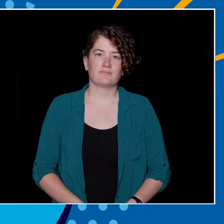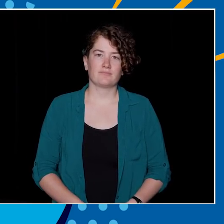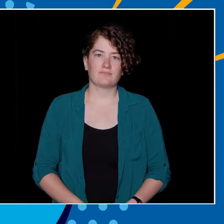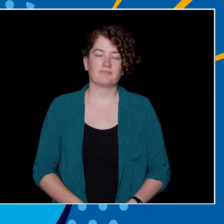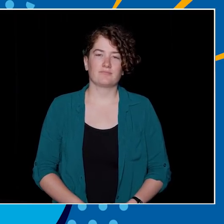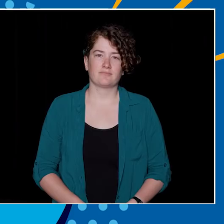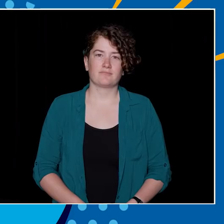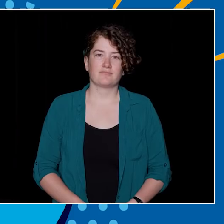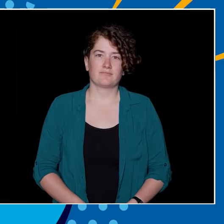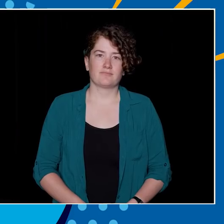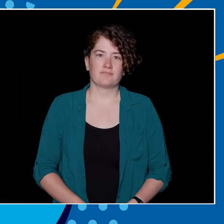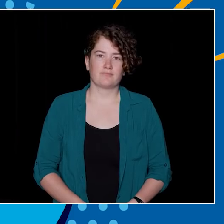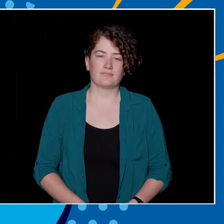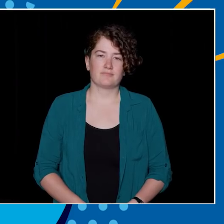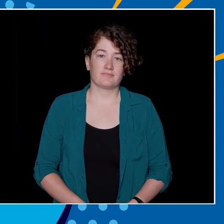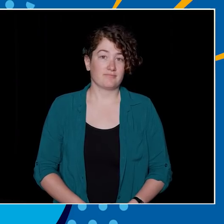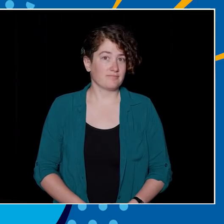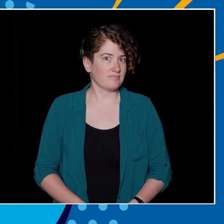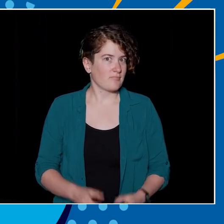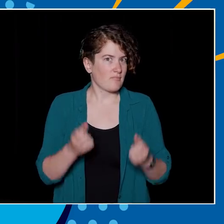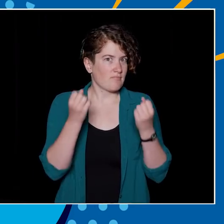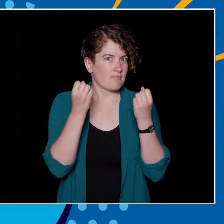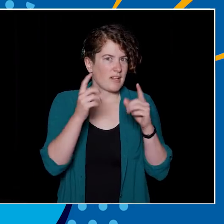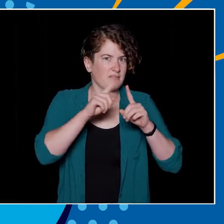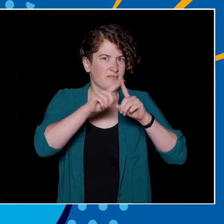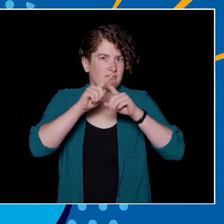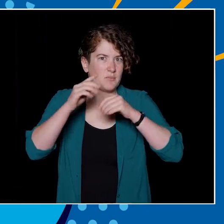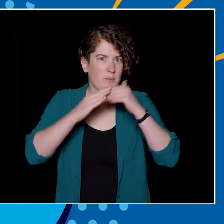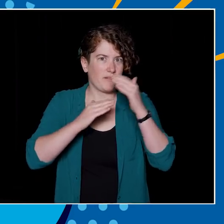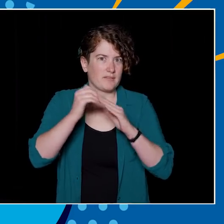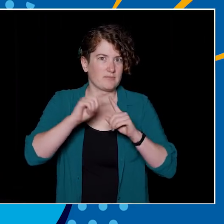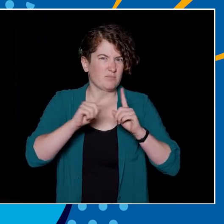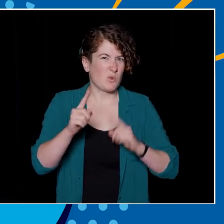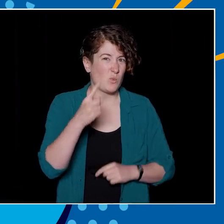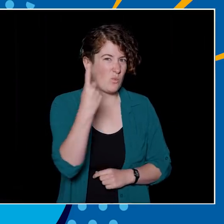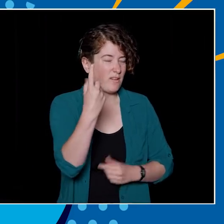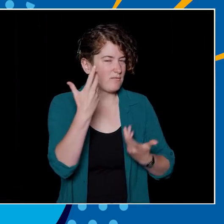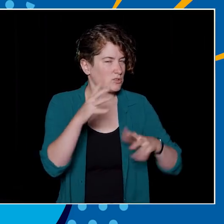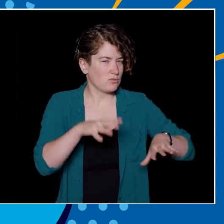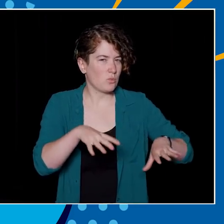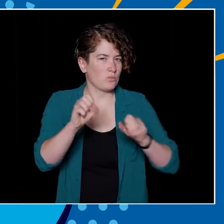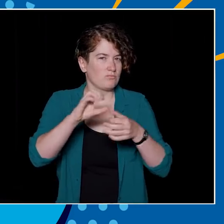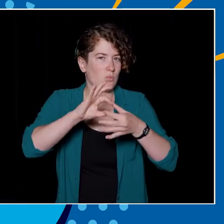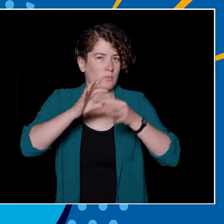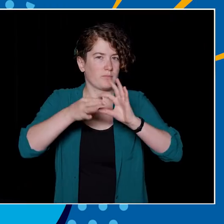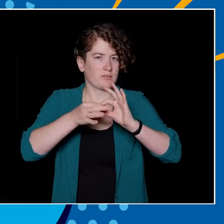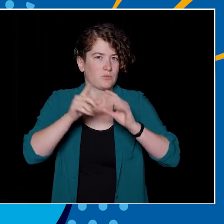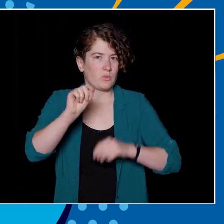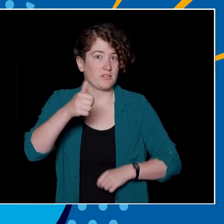or D, the UBC Aquatics center? So many facilities to choose from, but only one of them hosted the 2010 Olympics